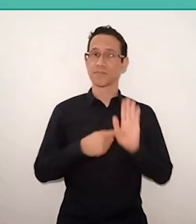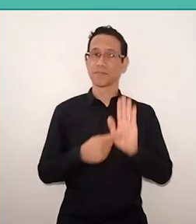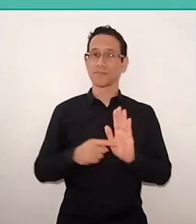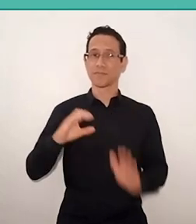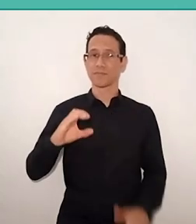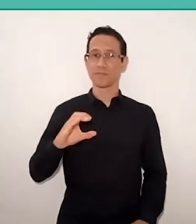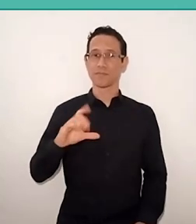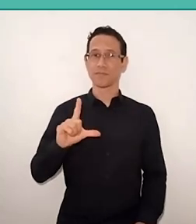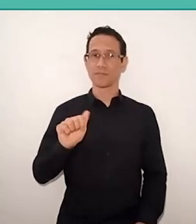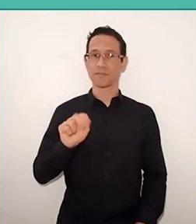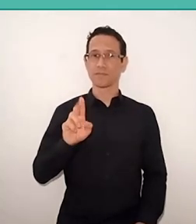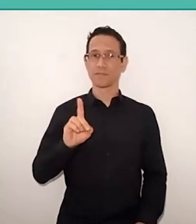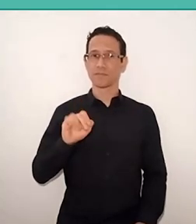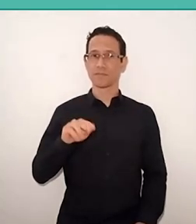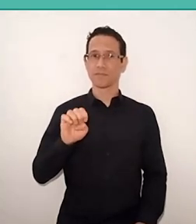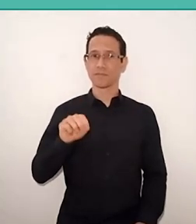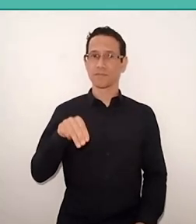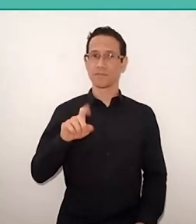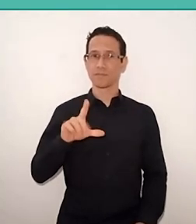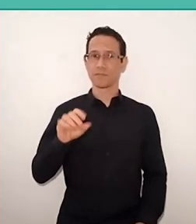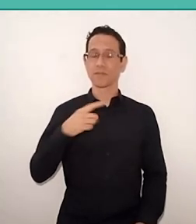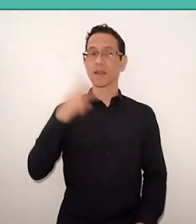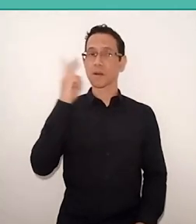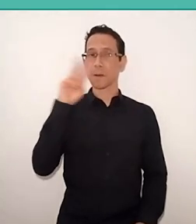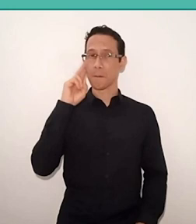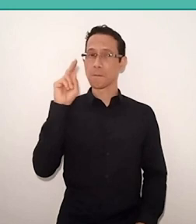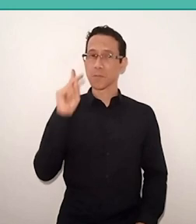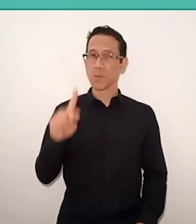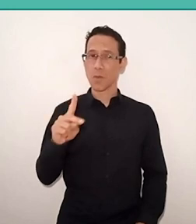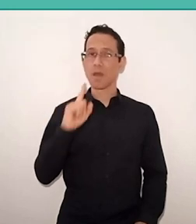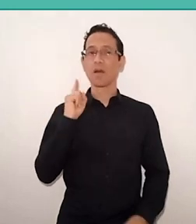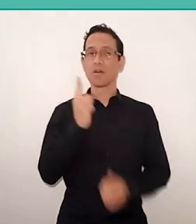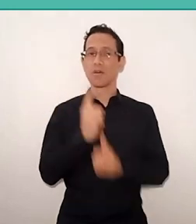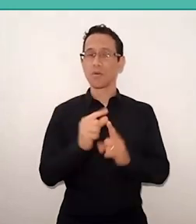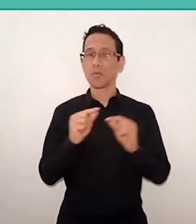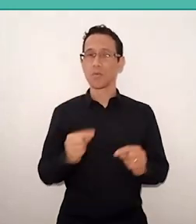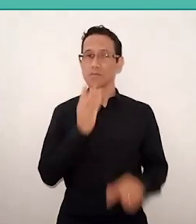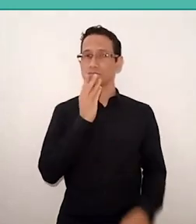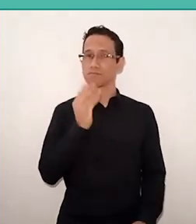she remembered, Akkari, of Paulo Freire's meeting with Bell Hooks